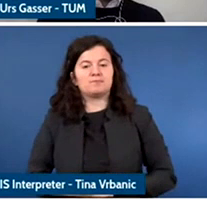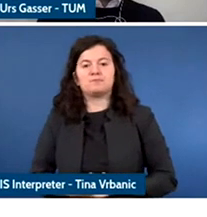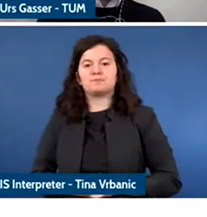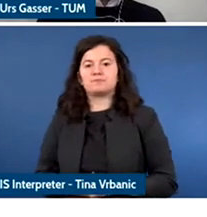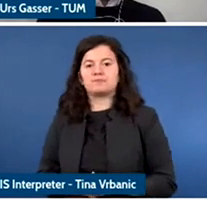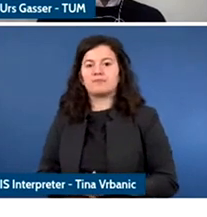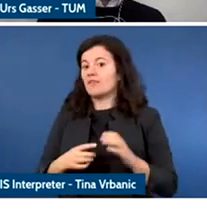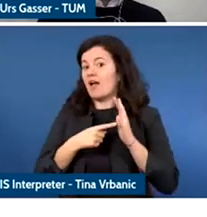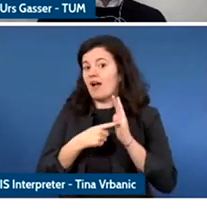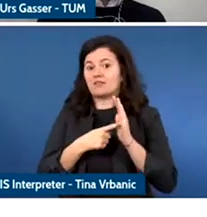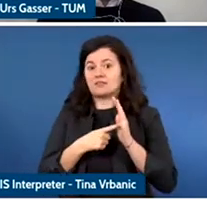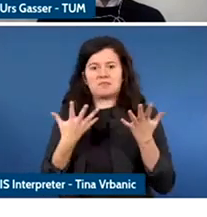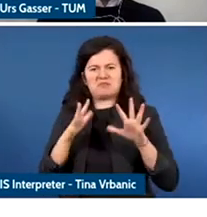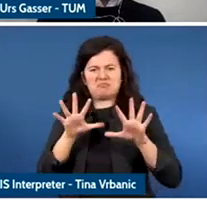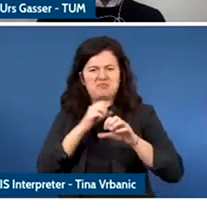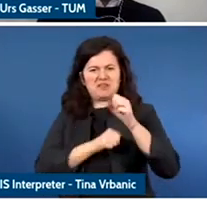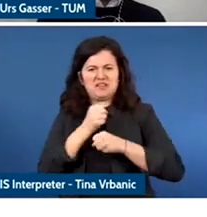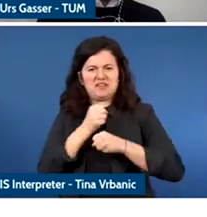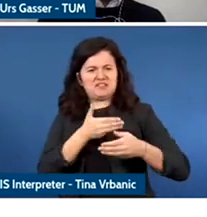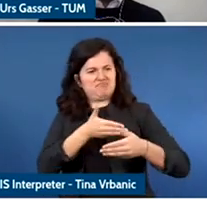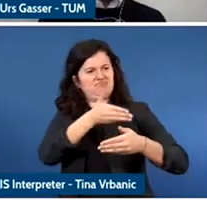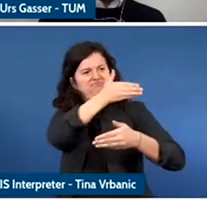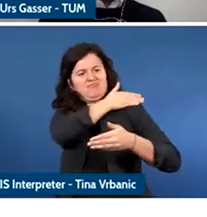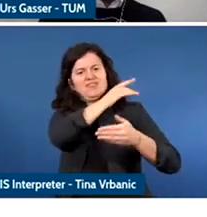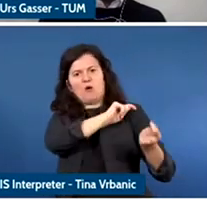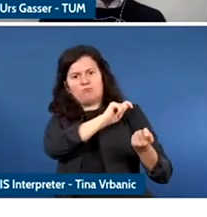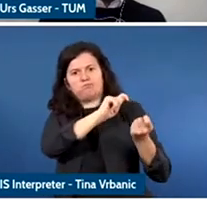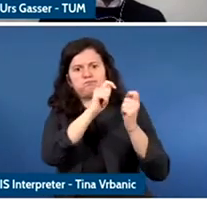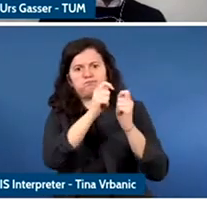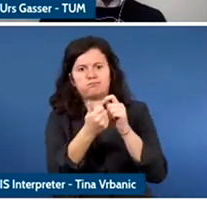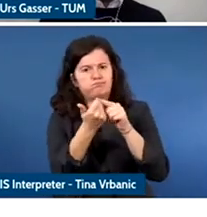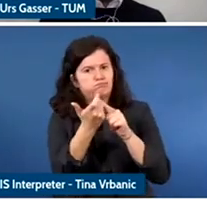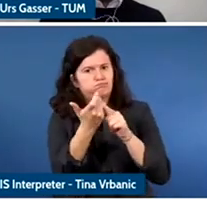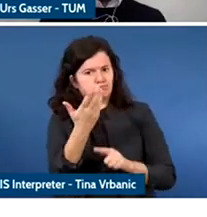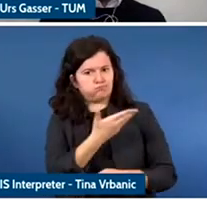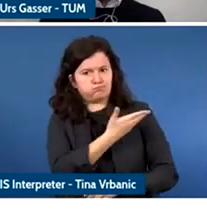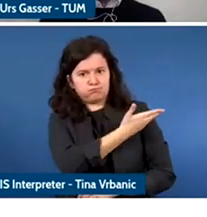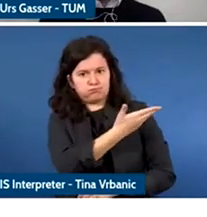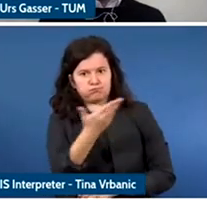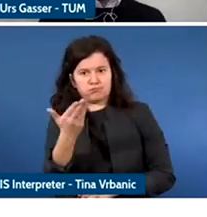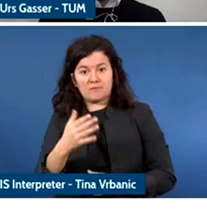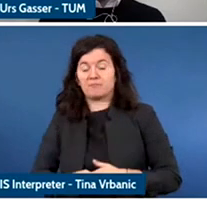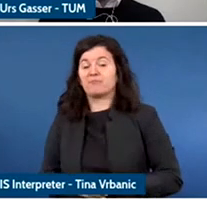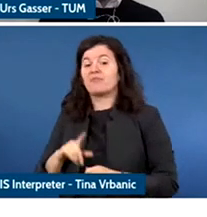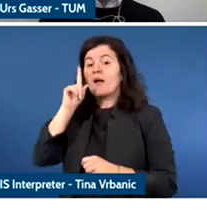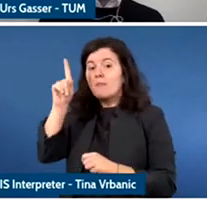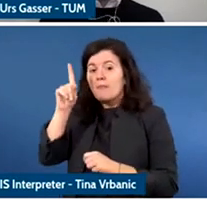the past deck eight aaid and we live in a evolving policy space and policy makers